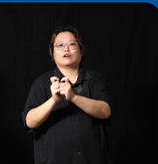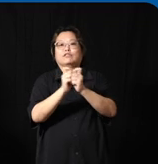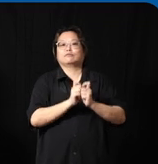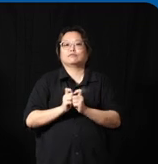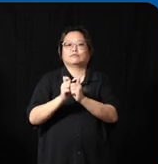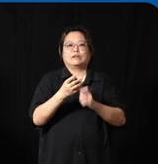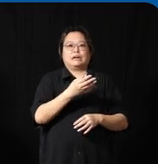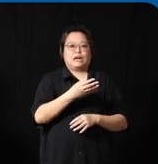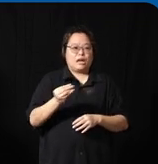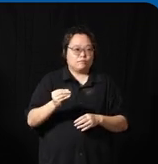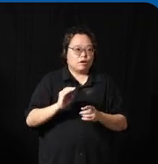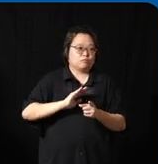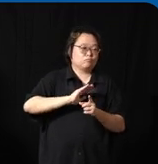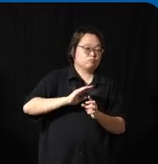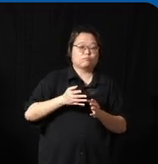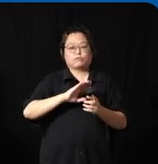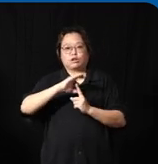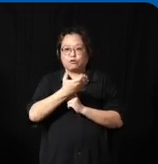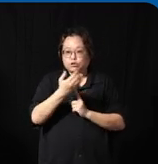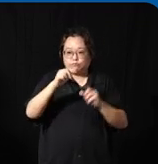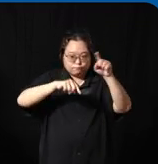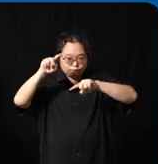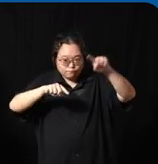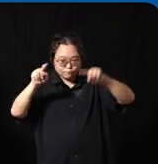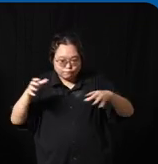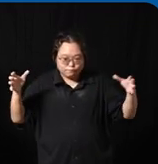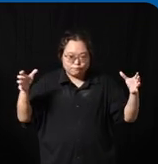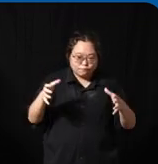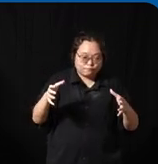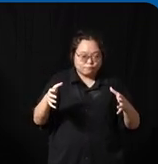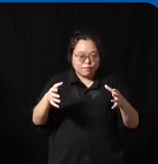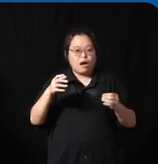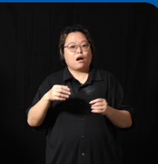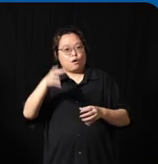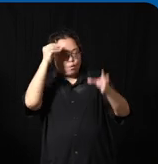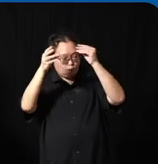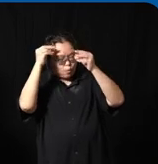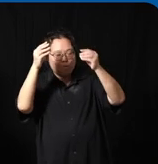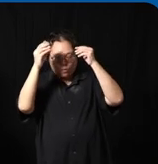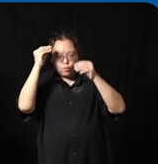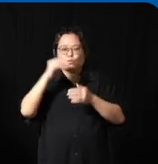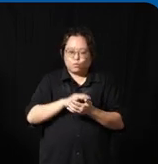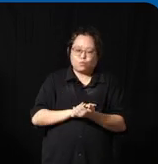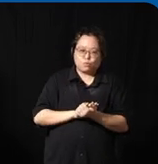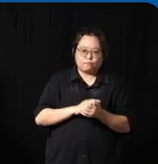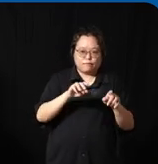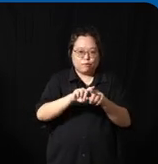exchange as well to look for Collective growth in all in together as a as a partner together as a